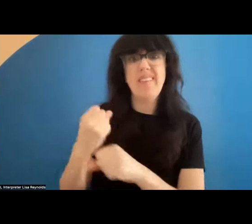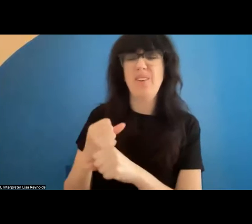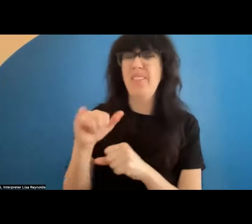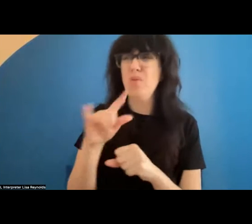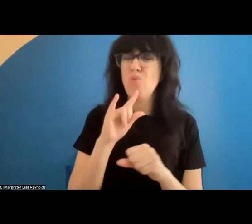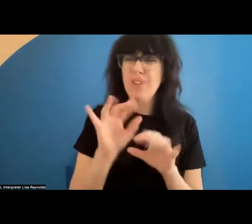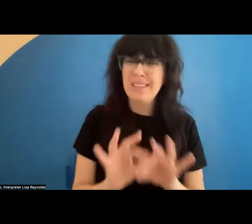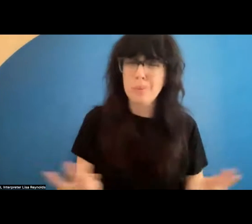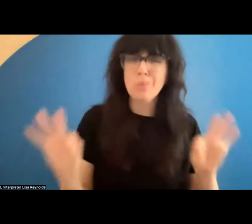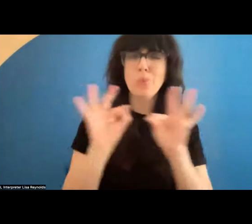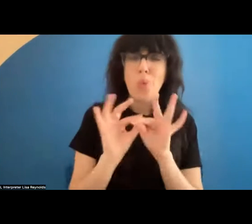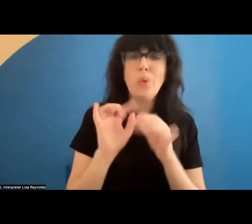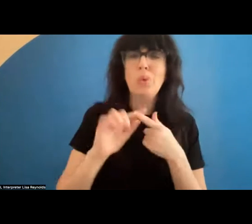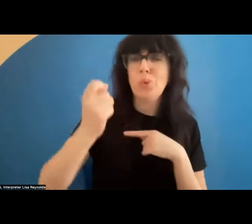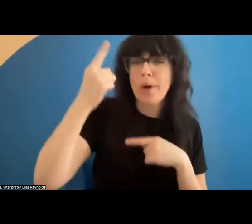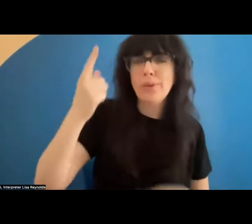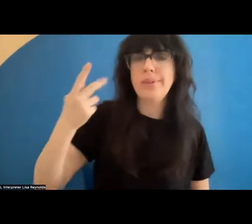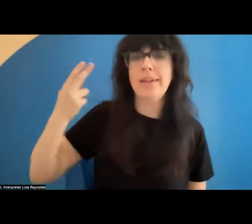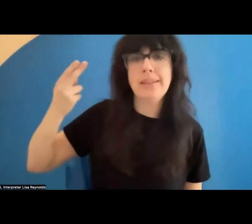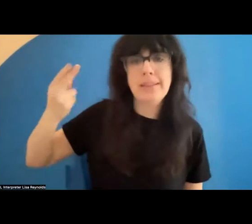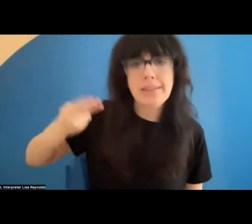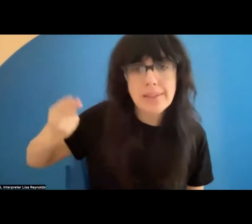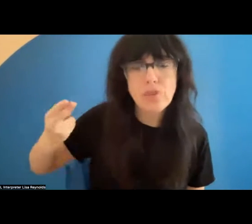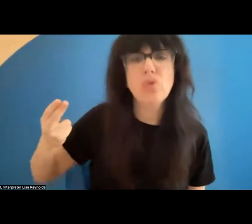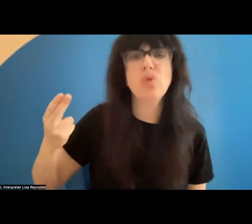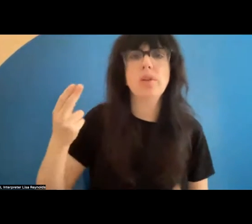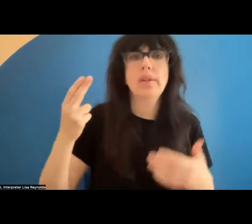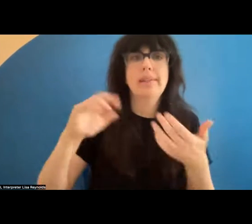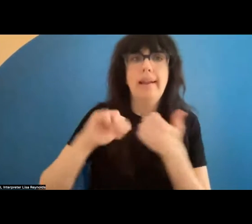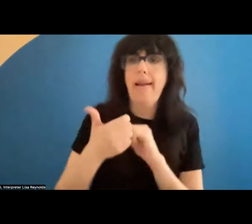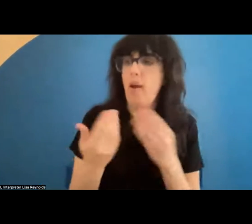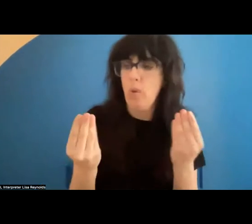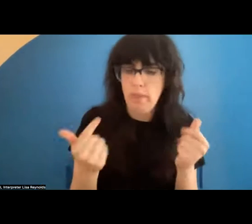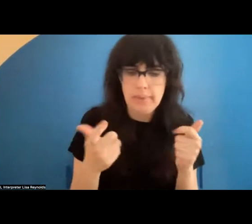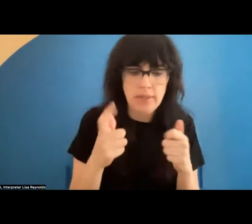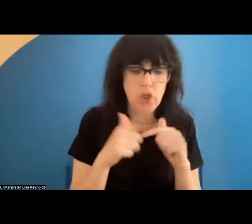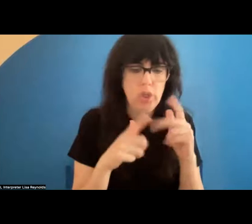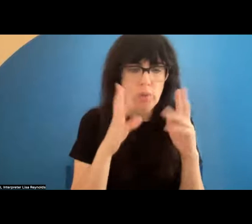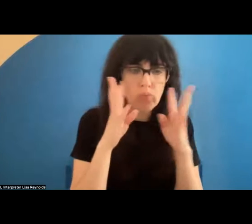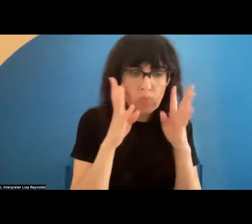in understanding the history of the exceptions and the way the material was built, the